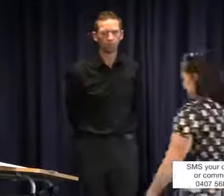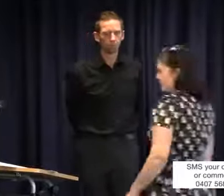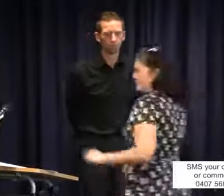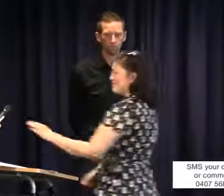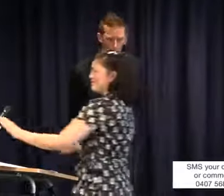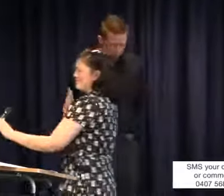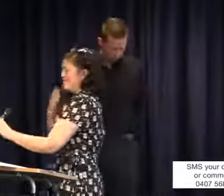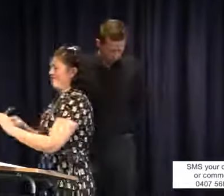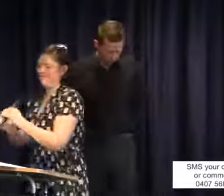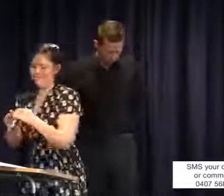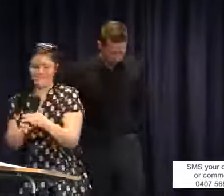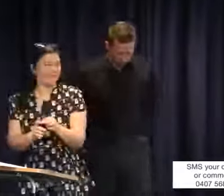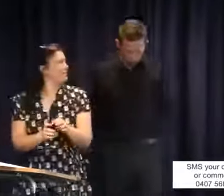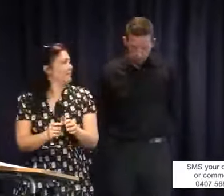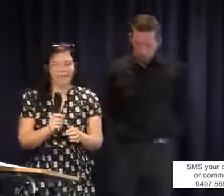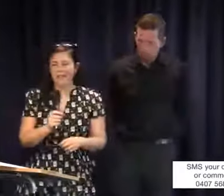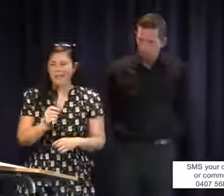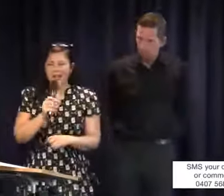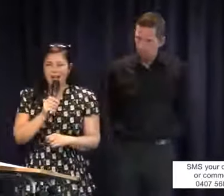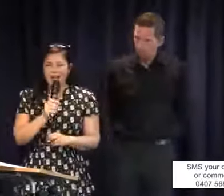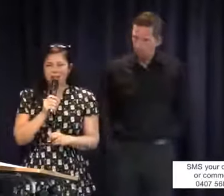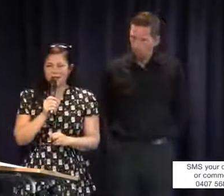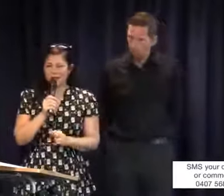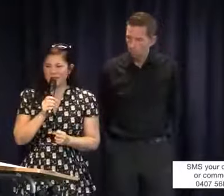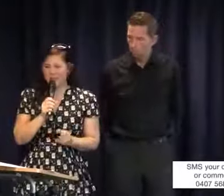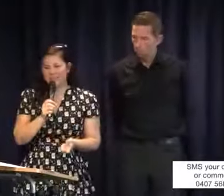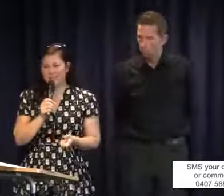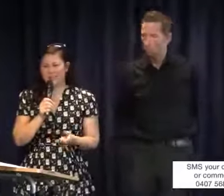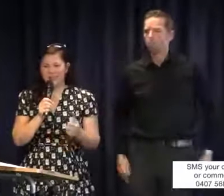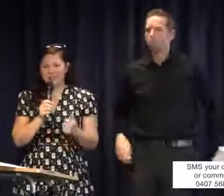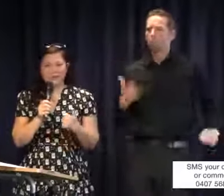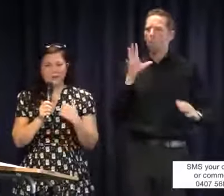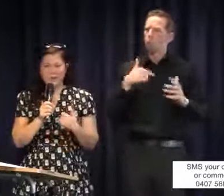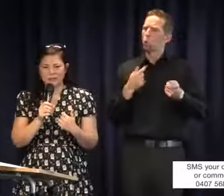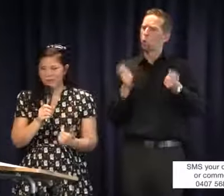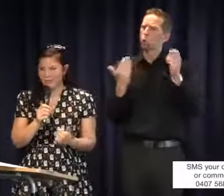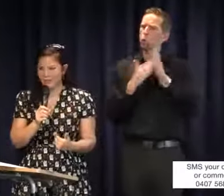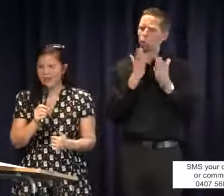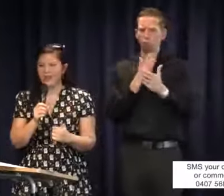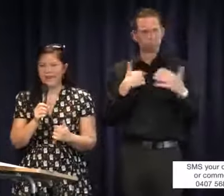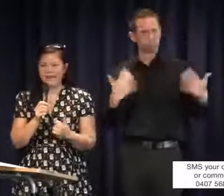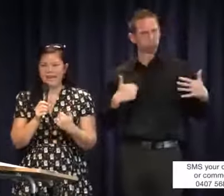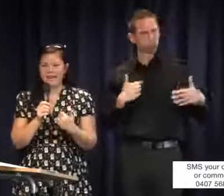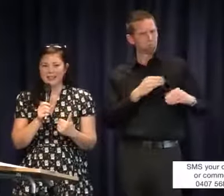I just wanted to address something that I'm quite passionate about and that is access